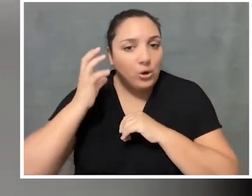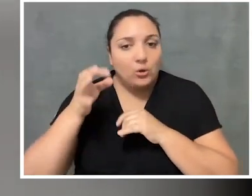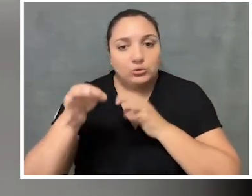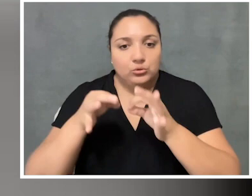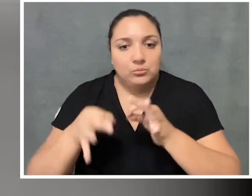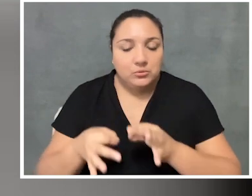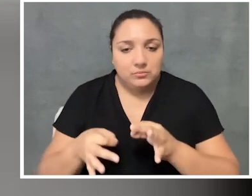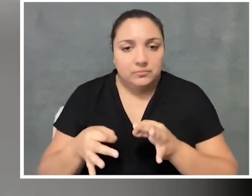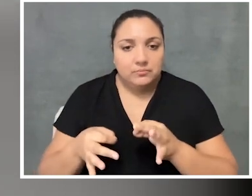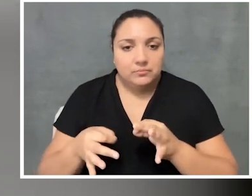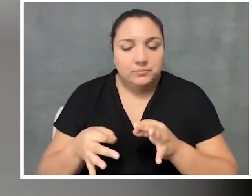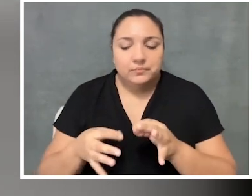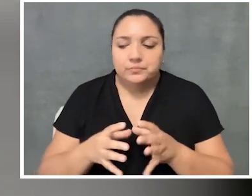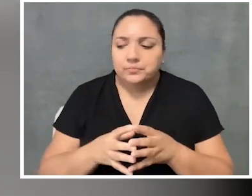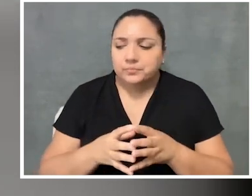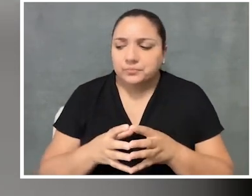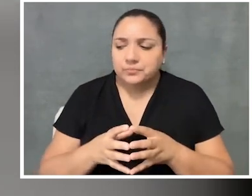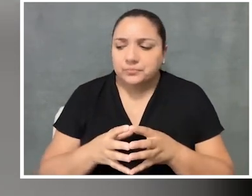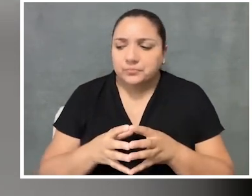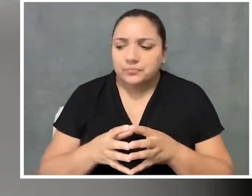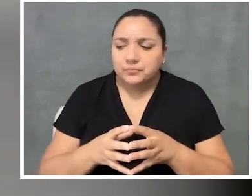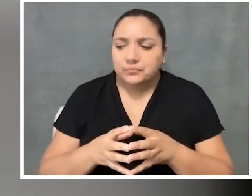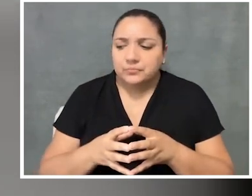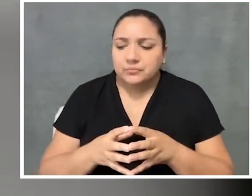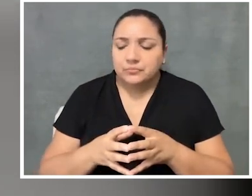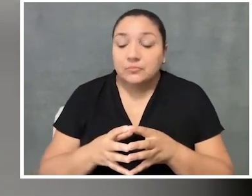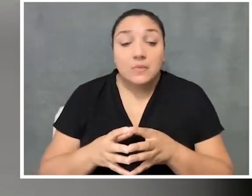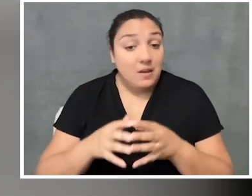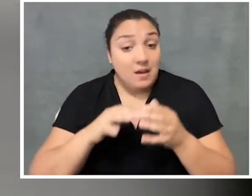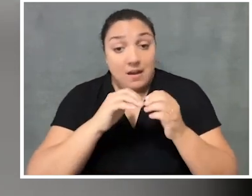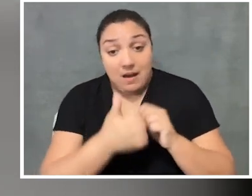But the way that we deliver that can change